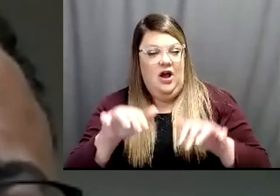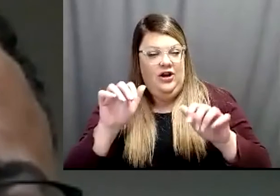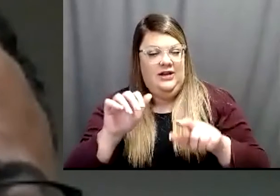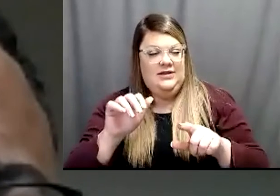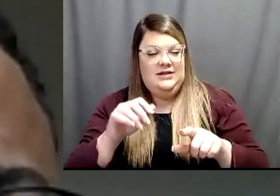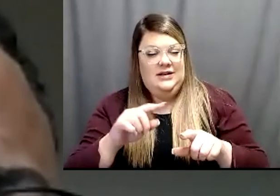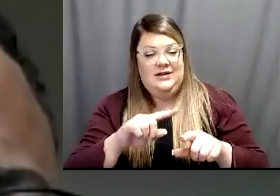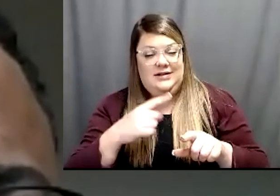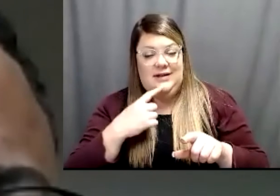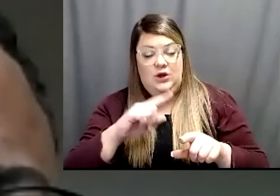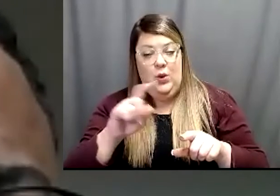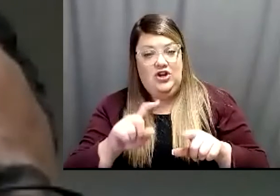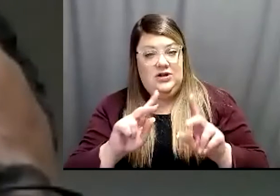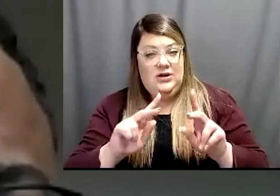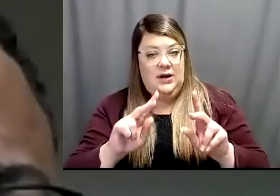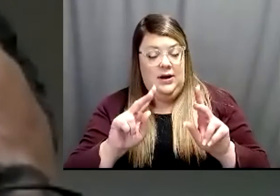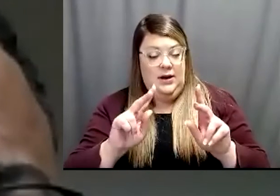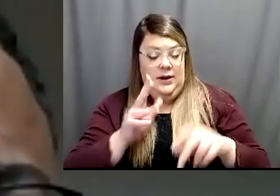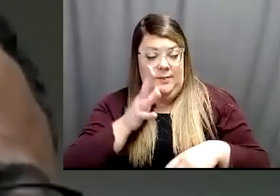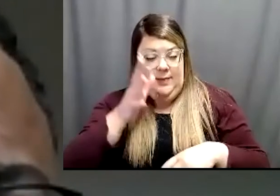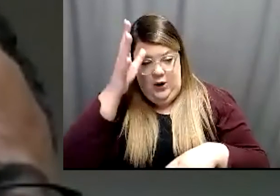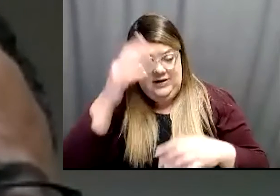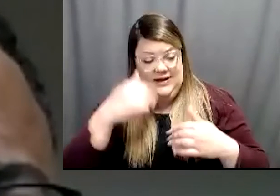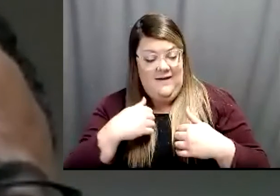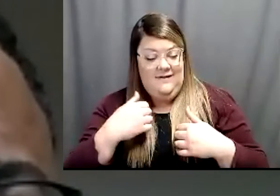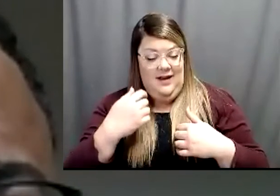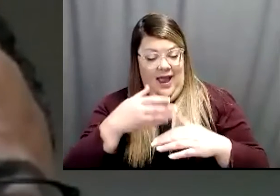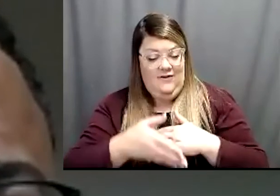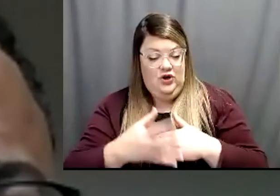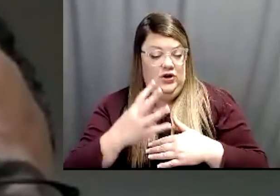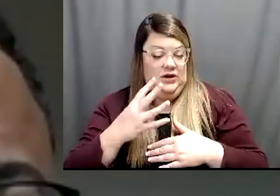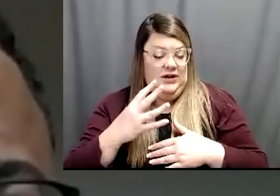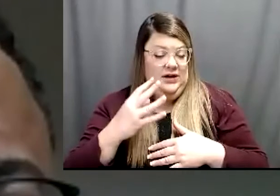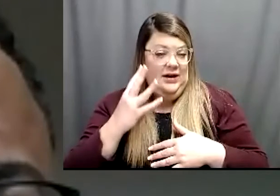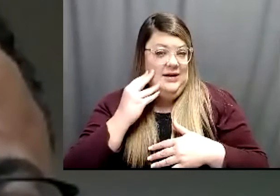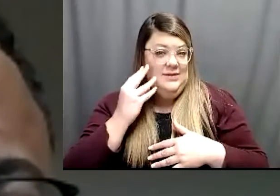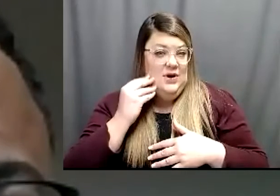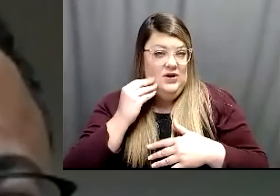have, "After experiencing a severe case of COVID-19 is it still safe to get the vaccine?"